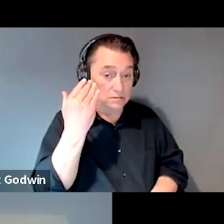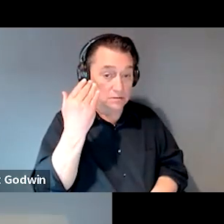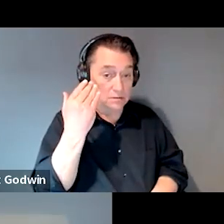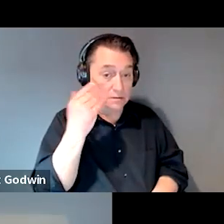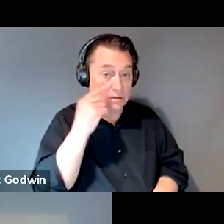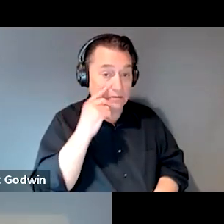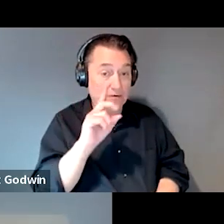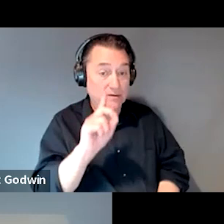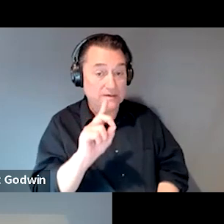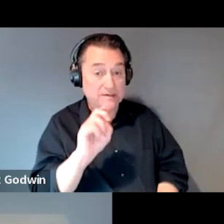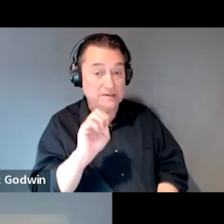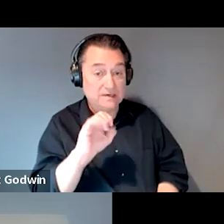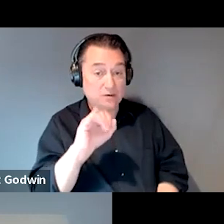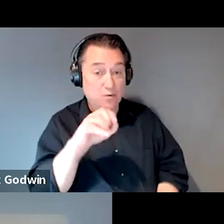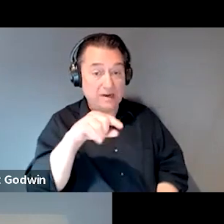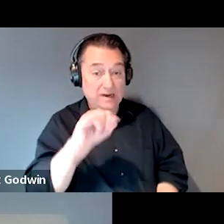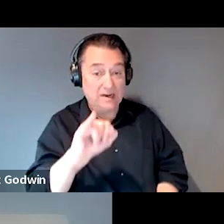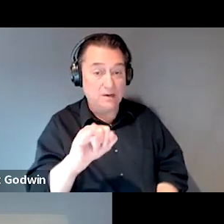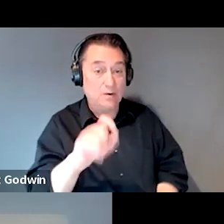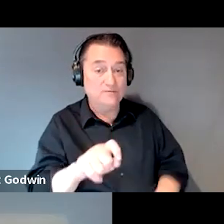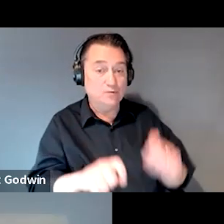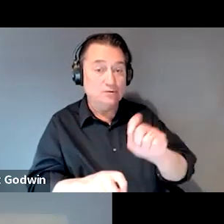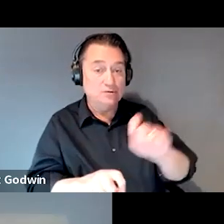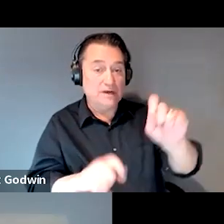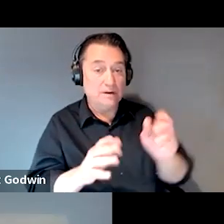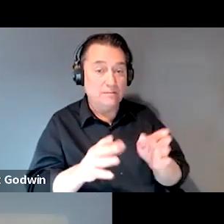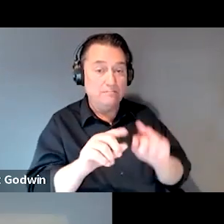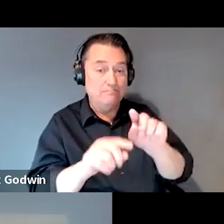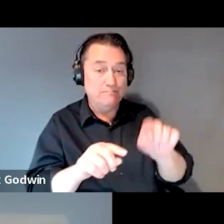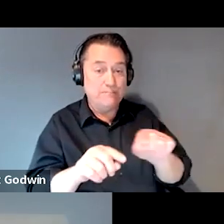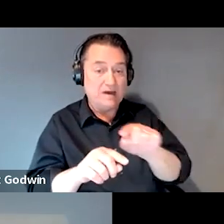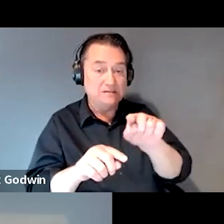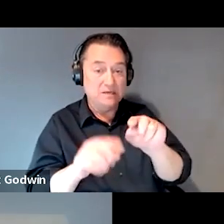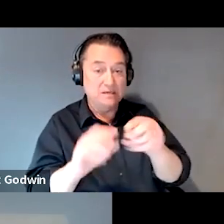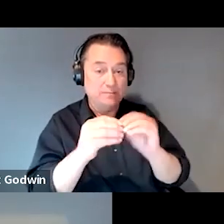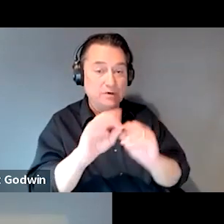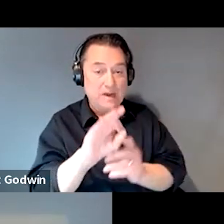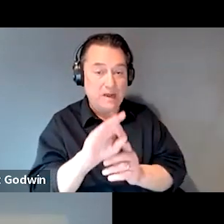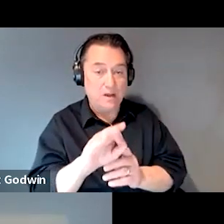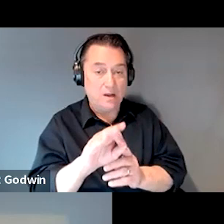you would have to check box number nine and specifically state that you want a D-E-Q-Y,